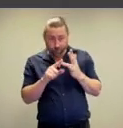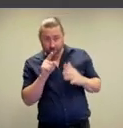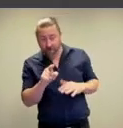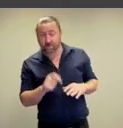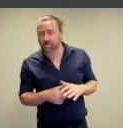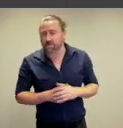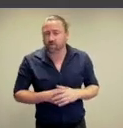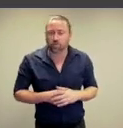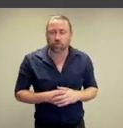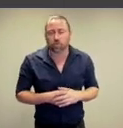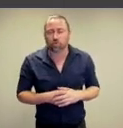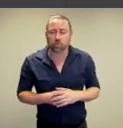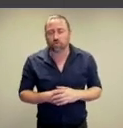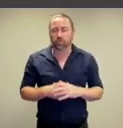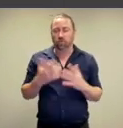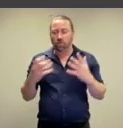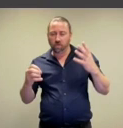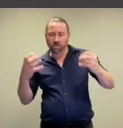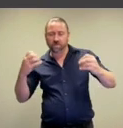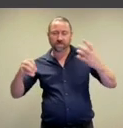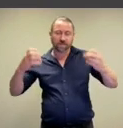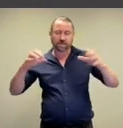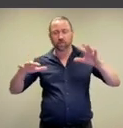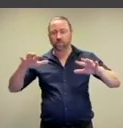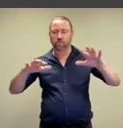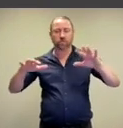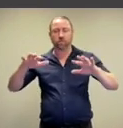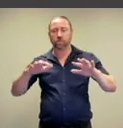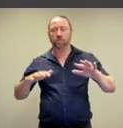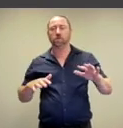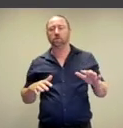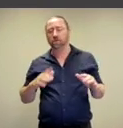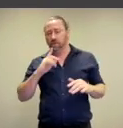results.